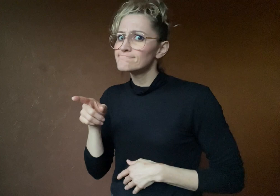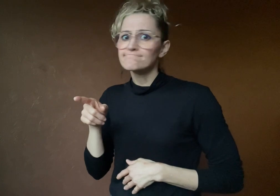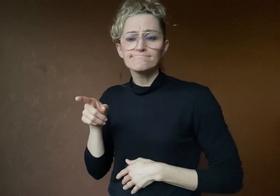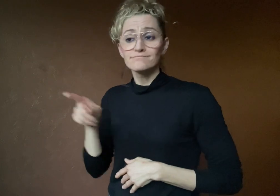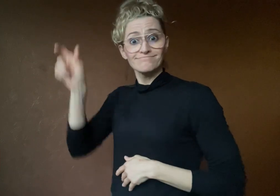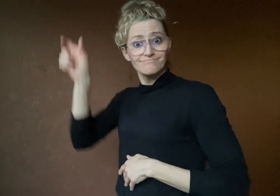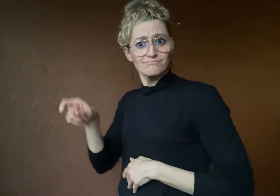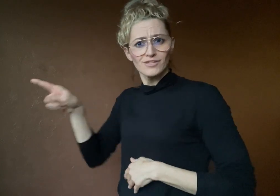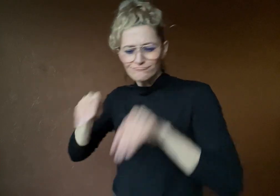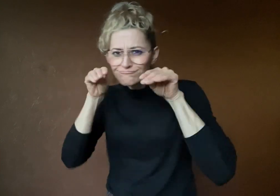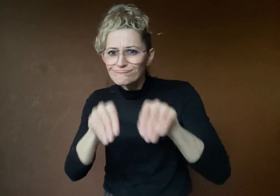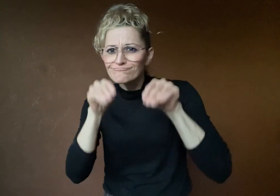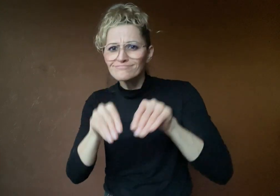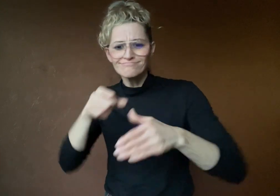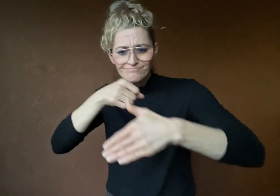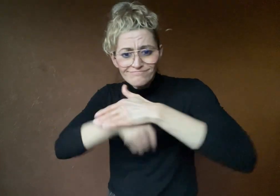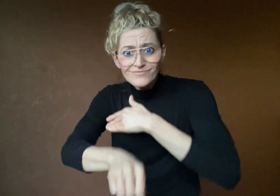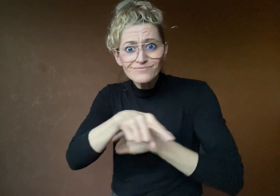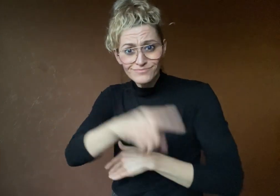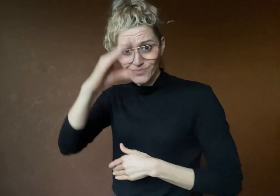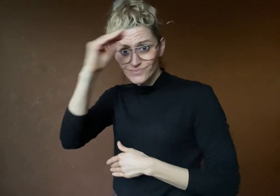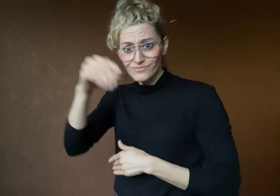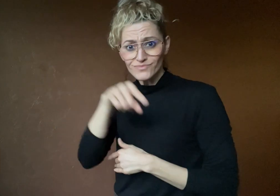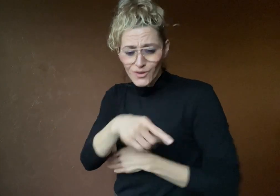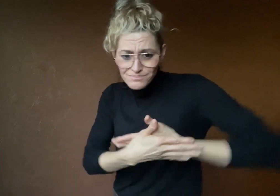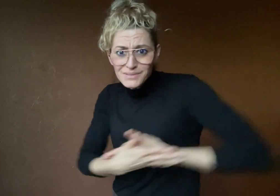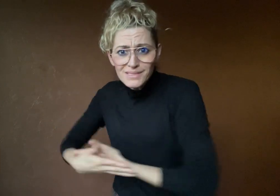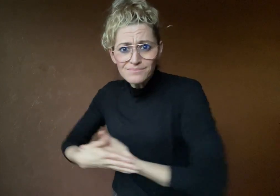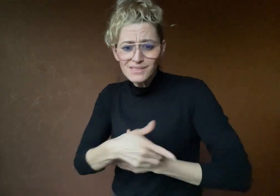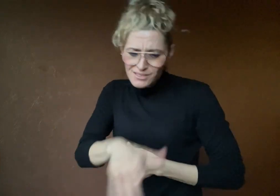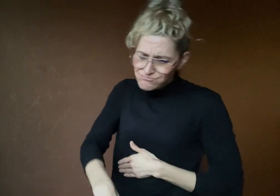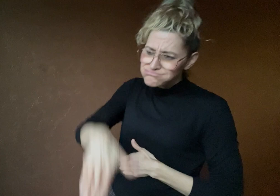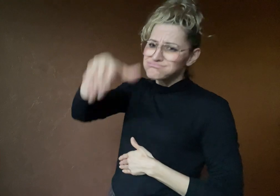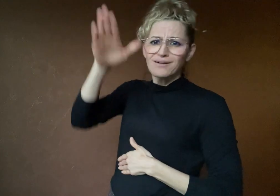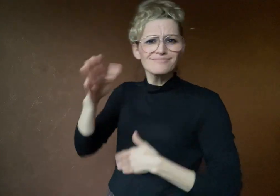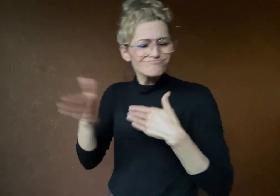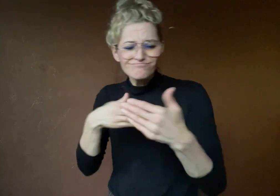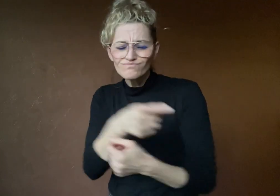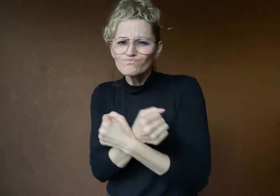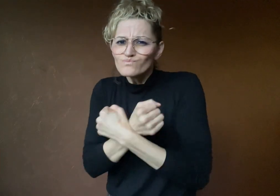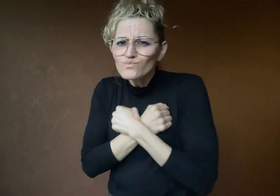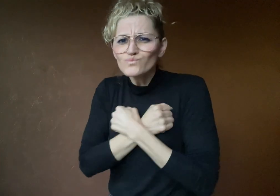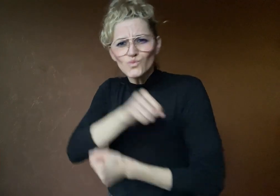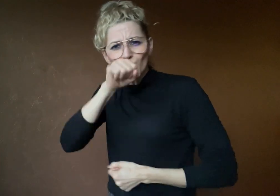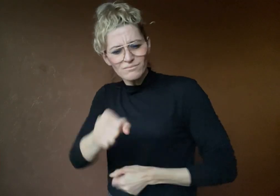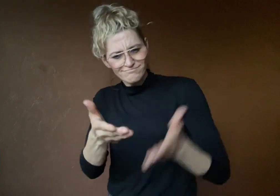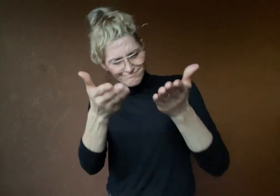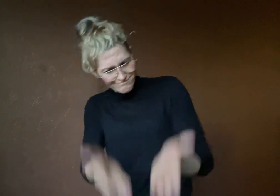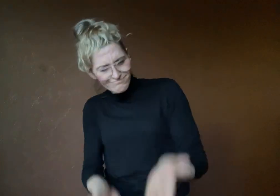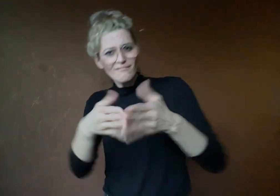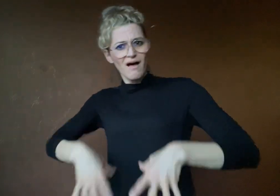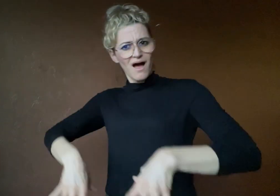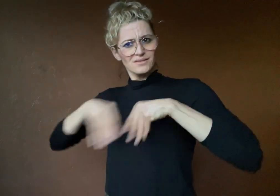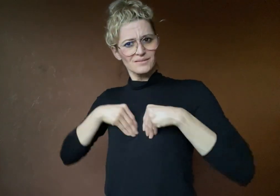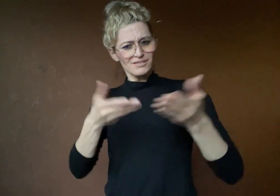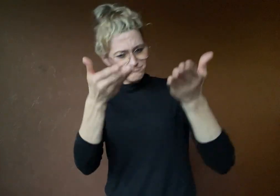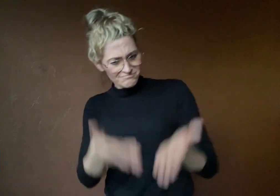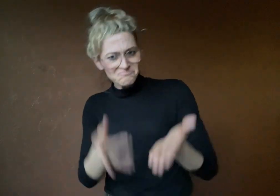since he was a baby to accept and love himself the way he is.